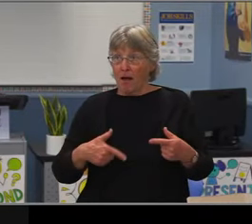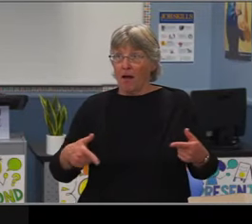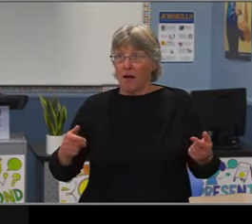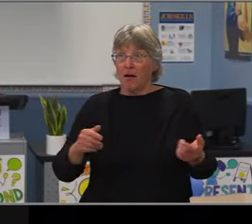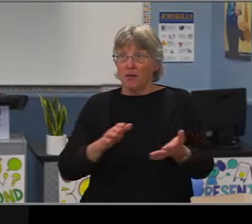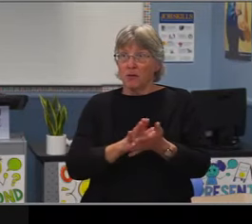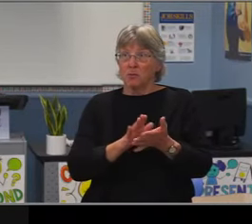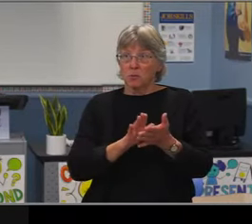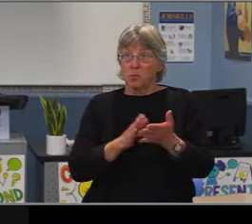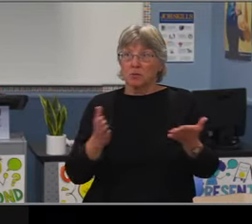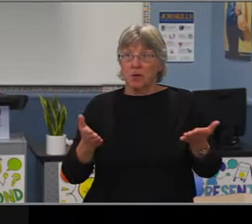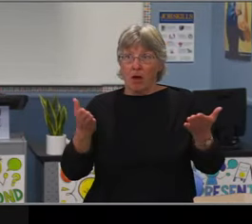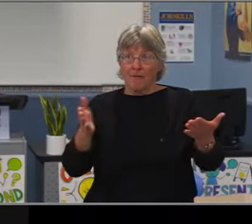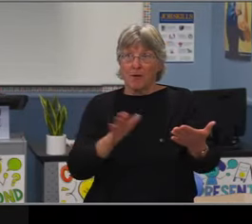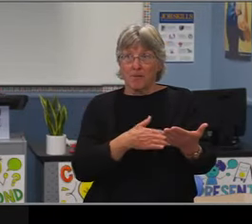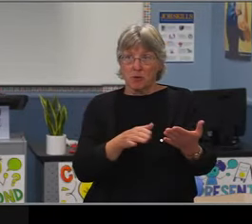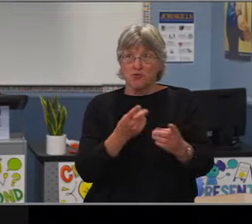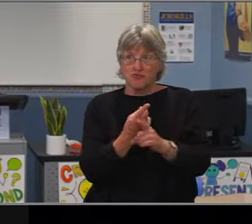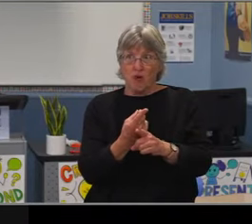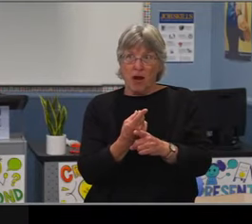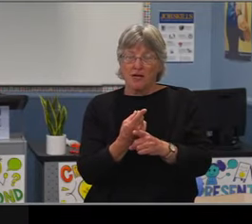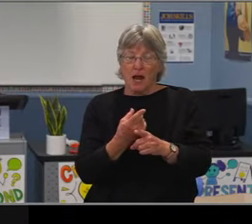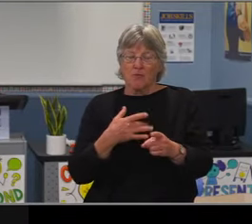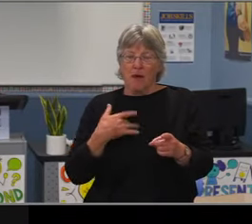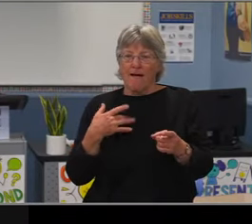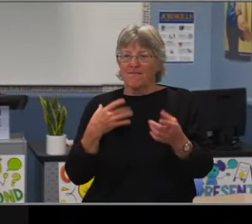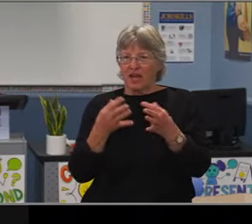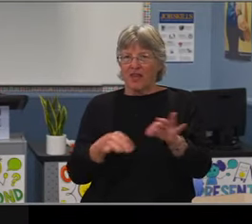Opposed, abstentions, passes five zero.